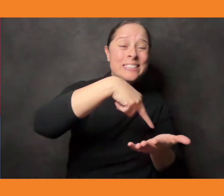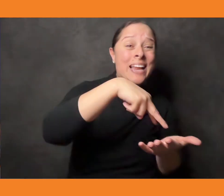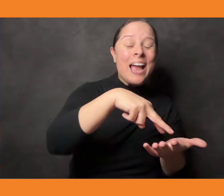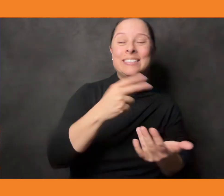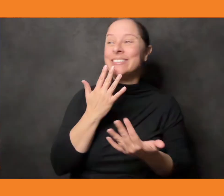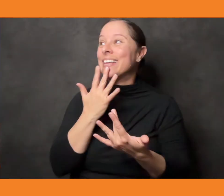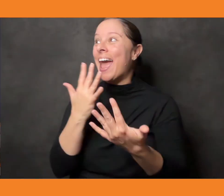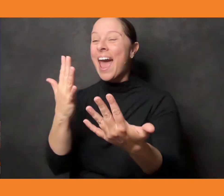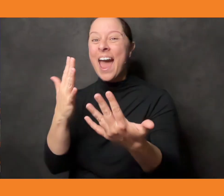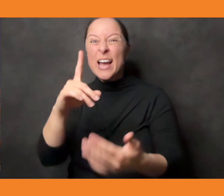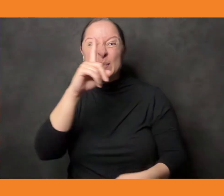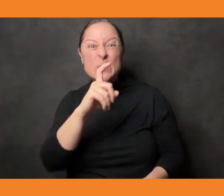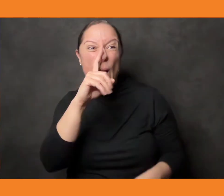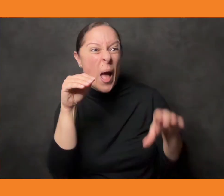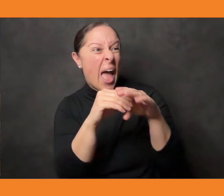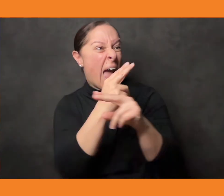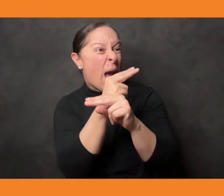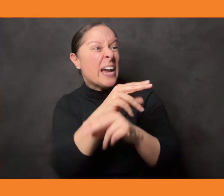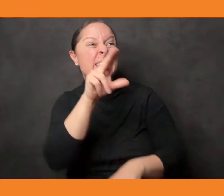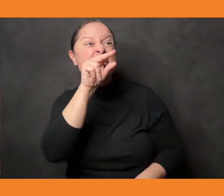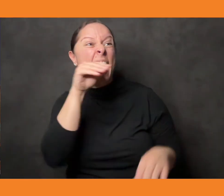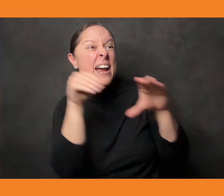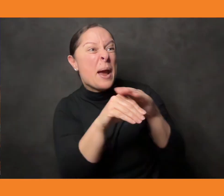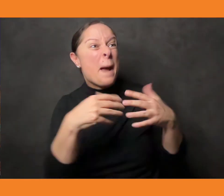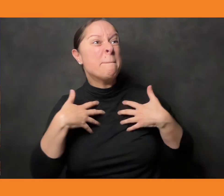Put the doll in a hare In a duck in a bear in a cave that is deep in a mountain.